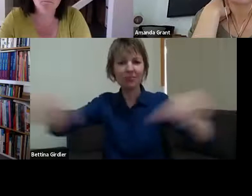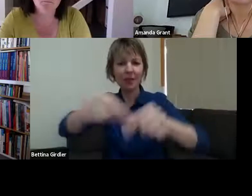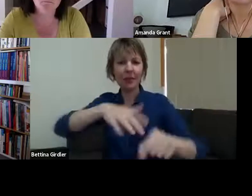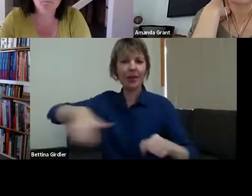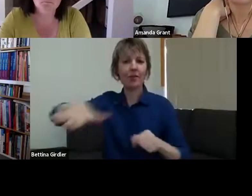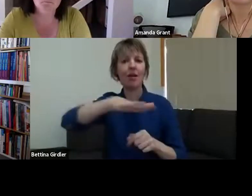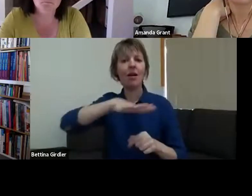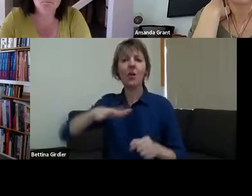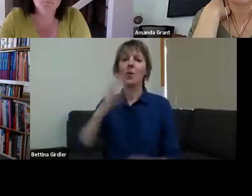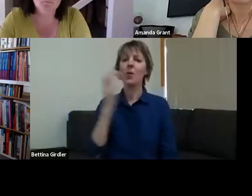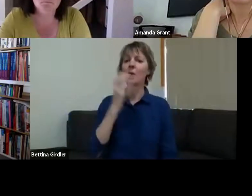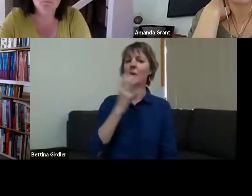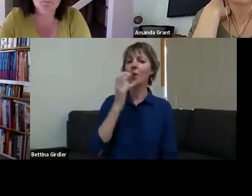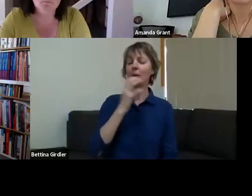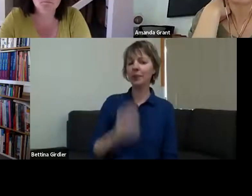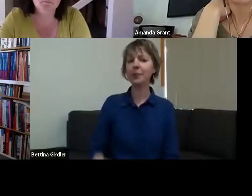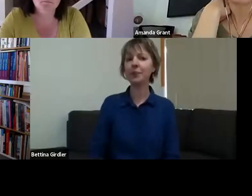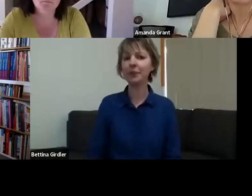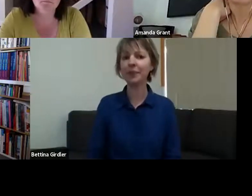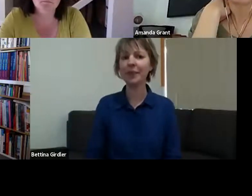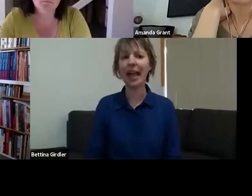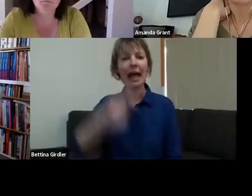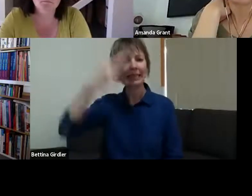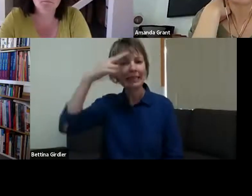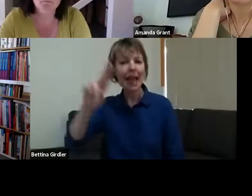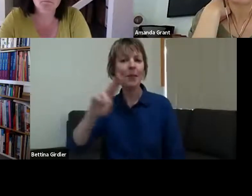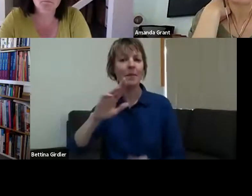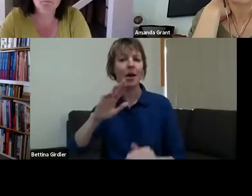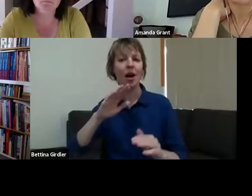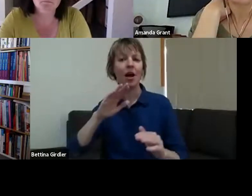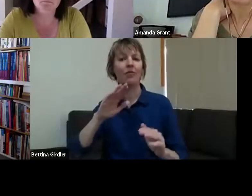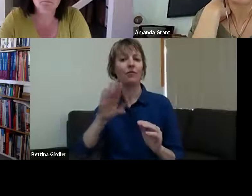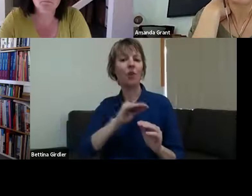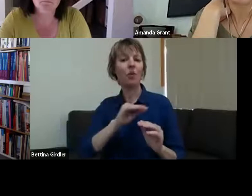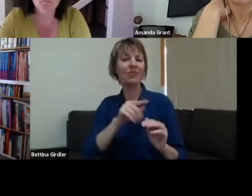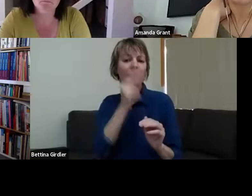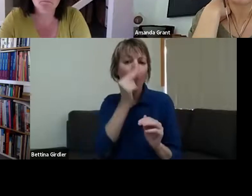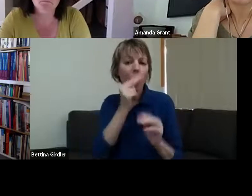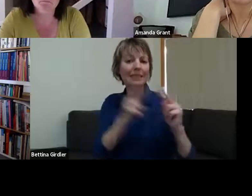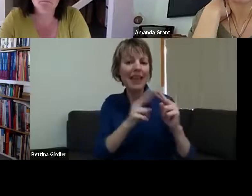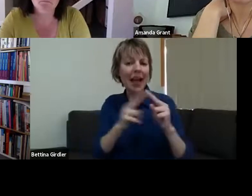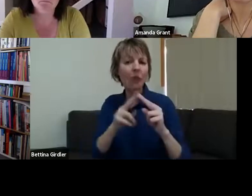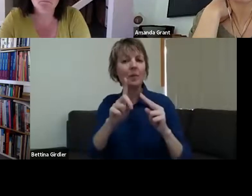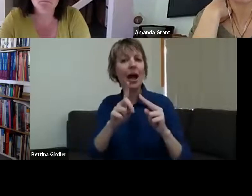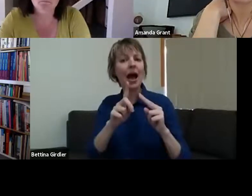check out how big it was. It has the only working sea canal in Australia,